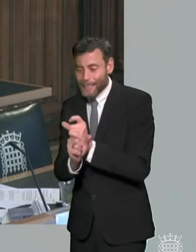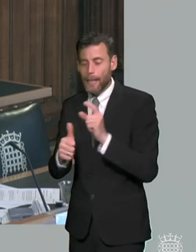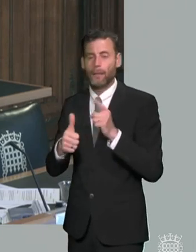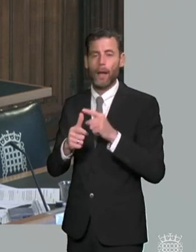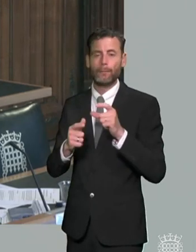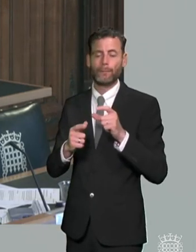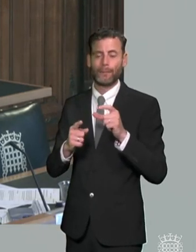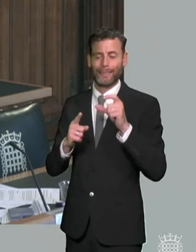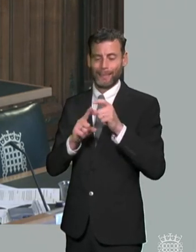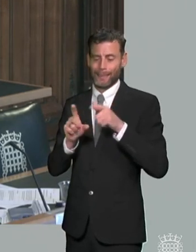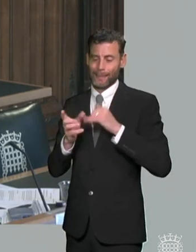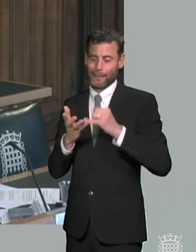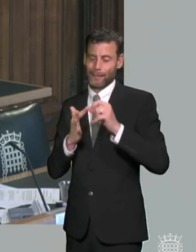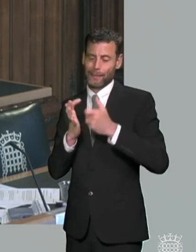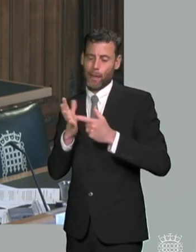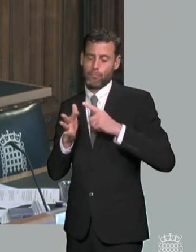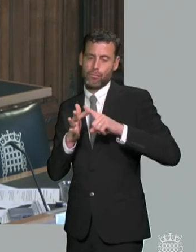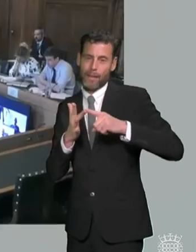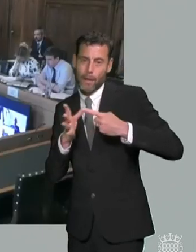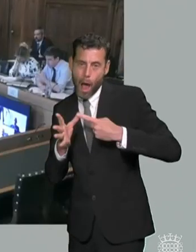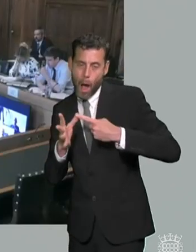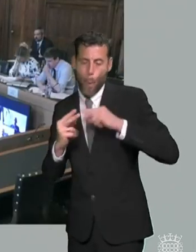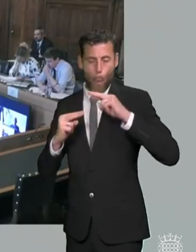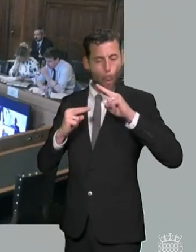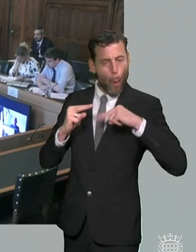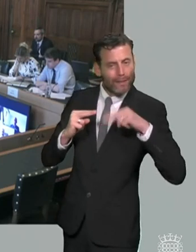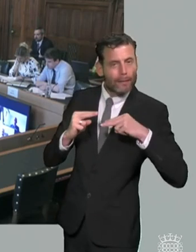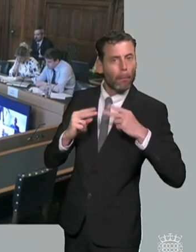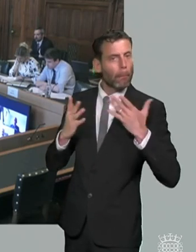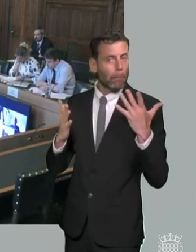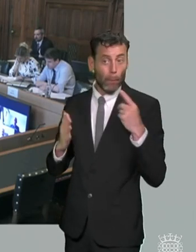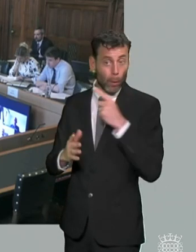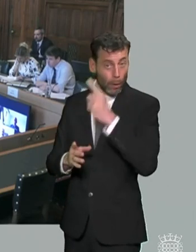and other and autism would you would you be supportive of those moves as to